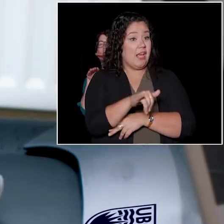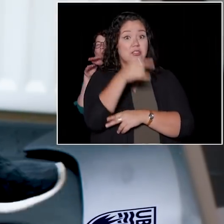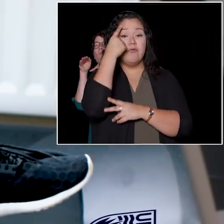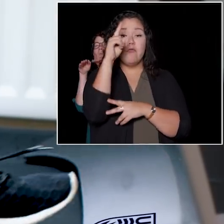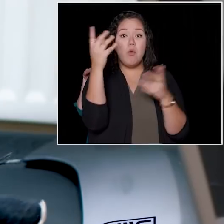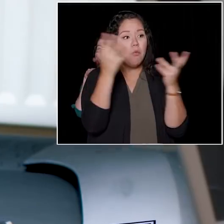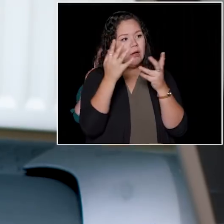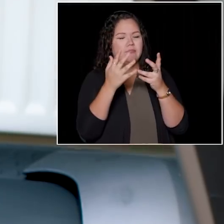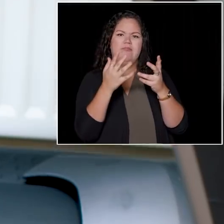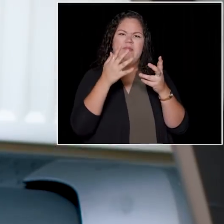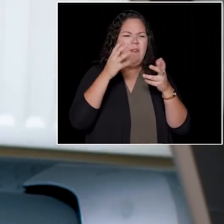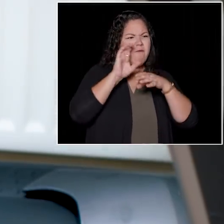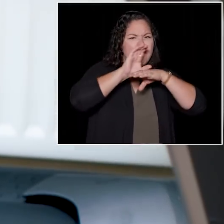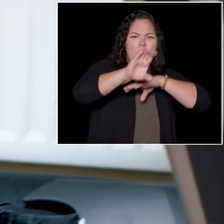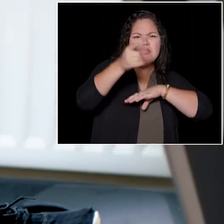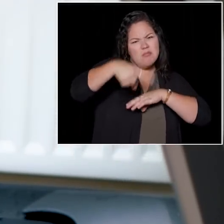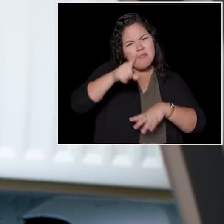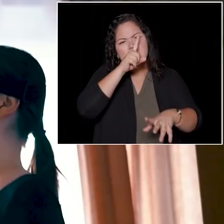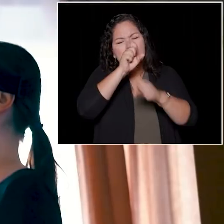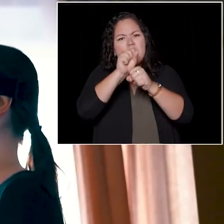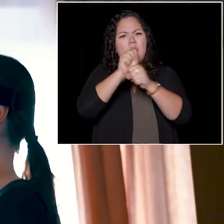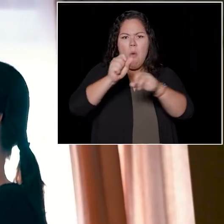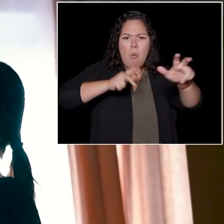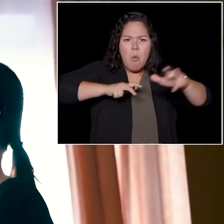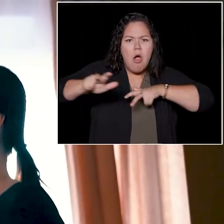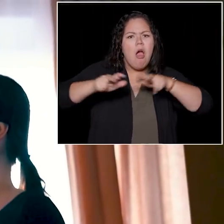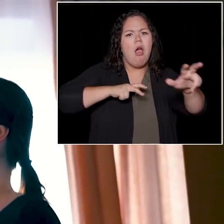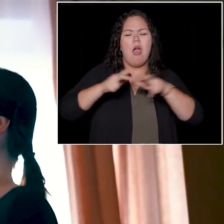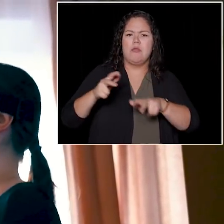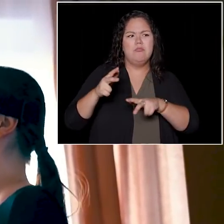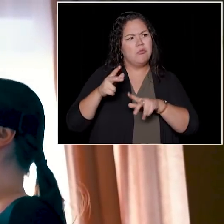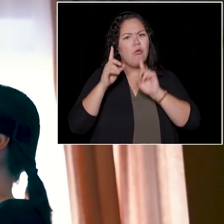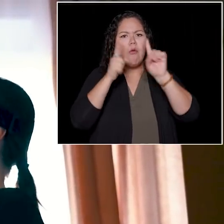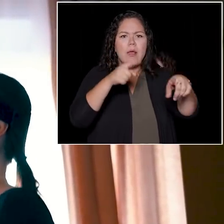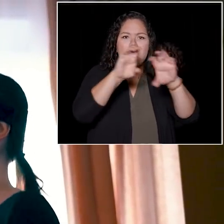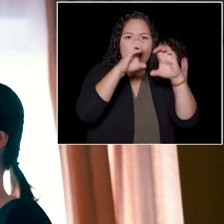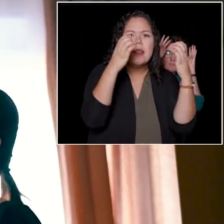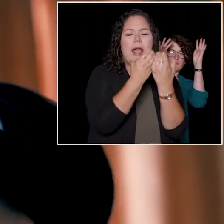the UBC treadmill forces you to virtually walk to where your class is normally held